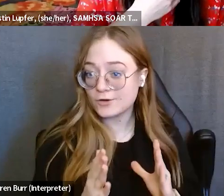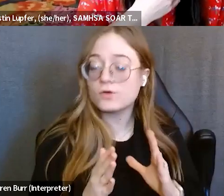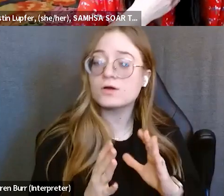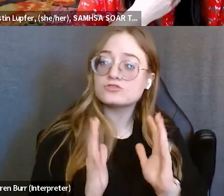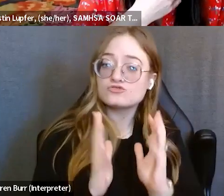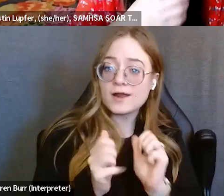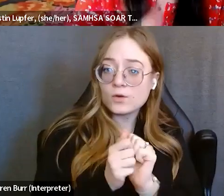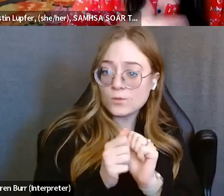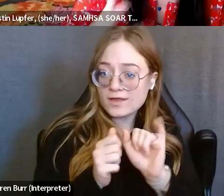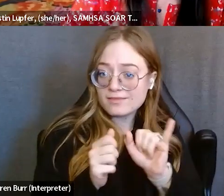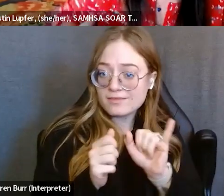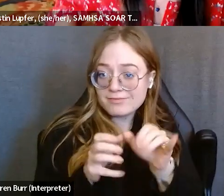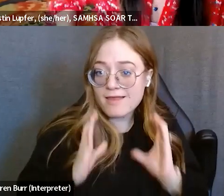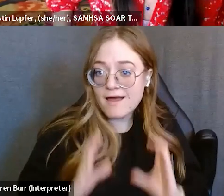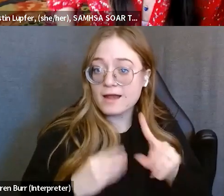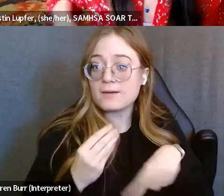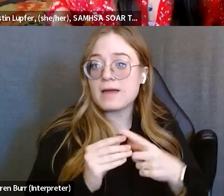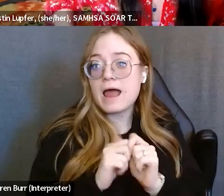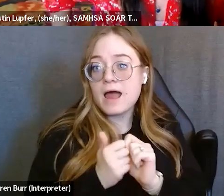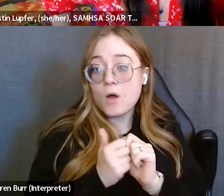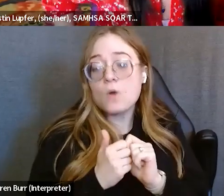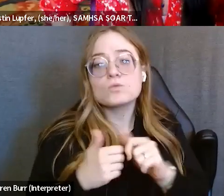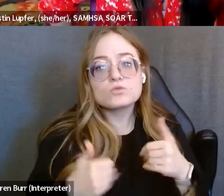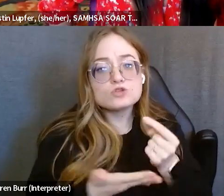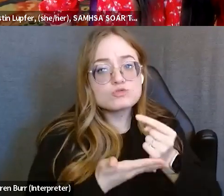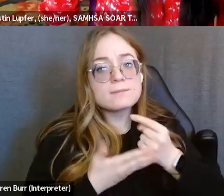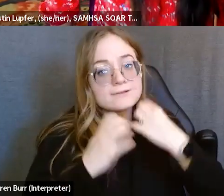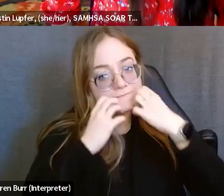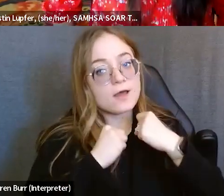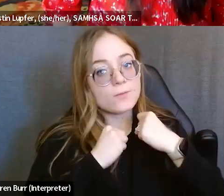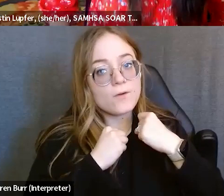of treatment and engaging in treatment for people who might not be ready yet for that.